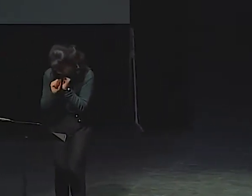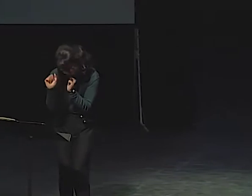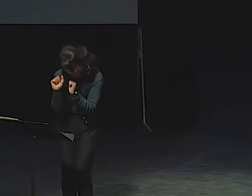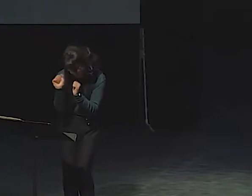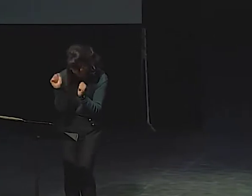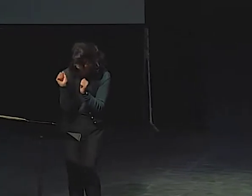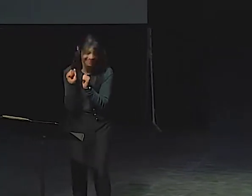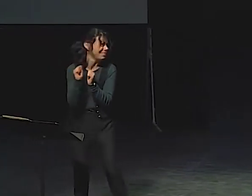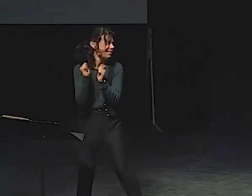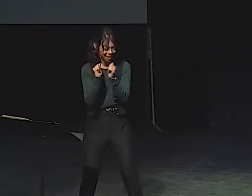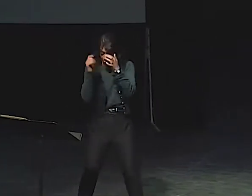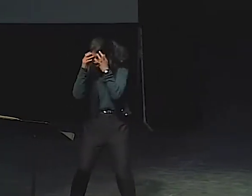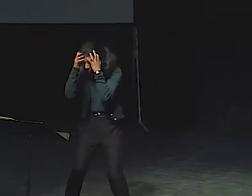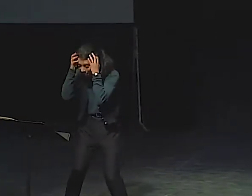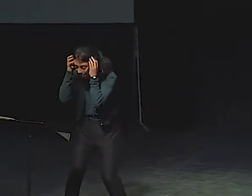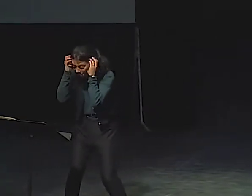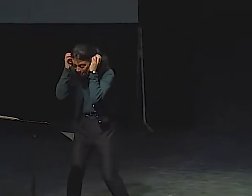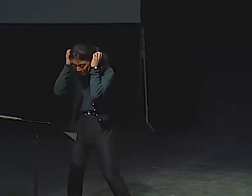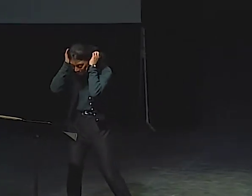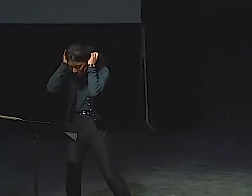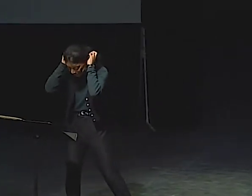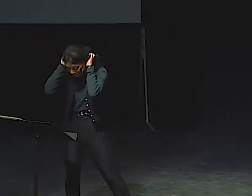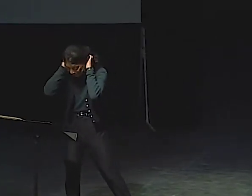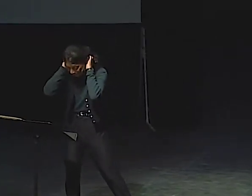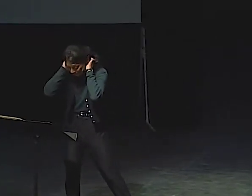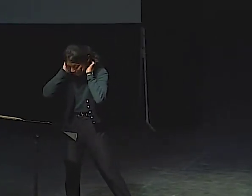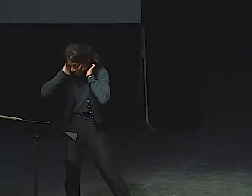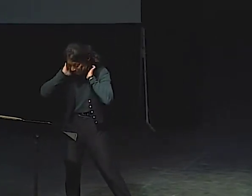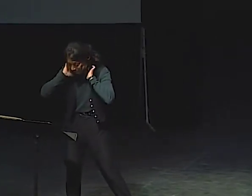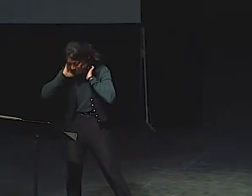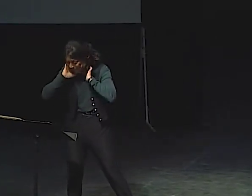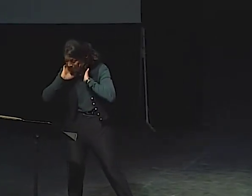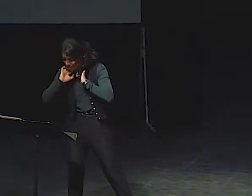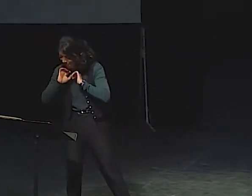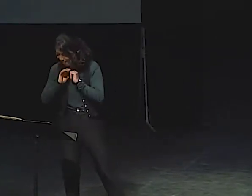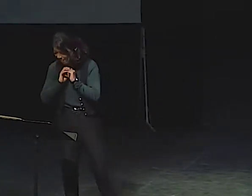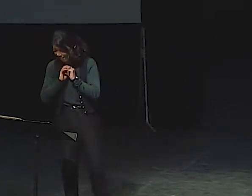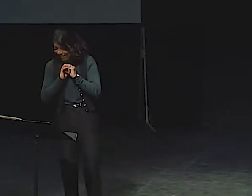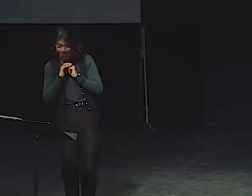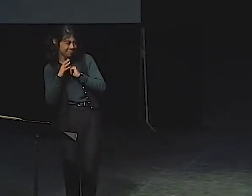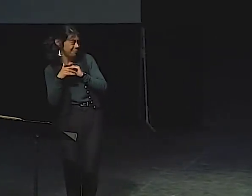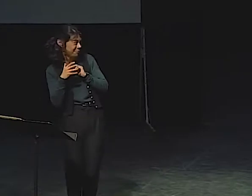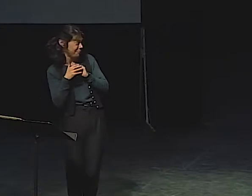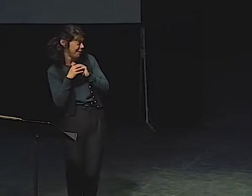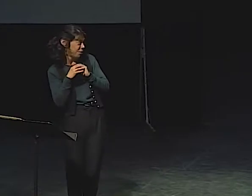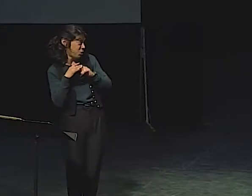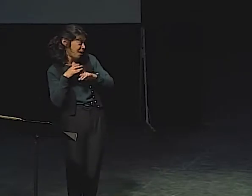OH, DEAR. I'VE GOT TO HURRY. UM...HA!